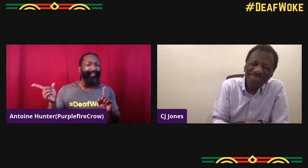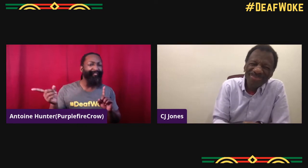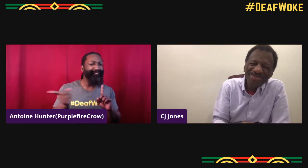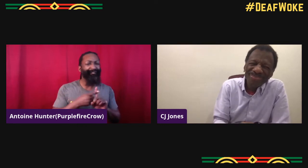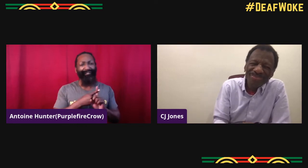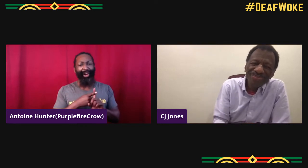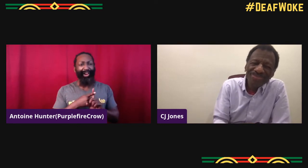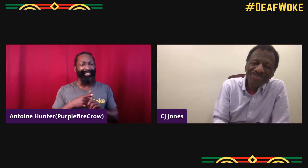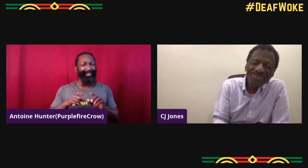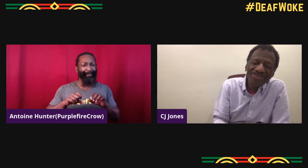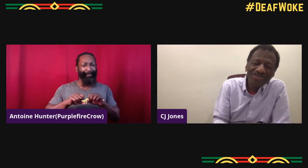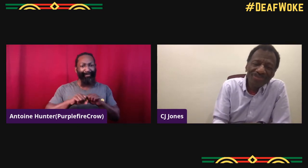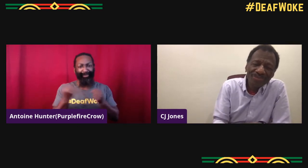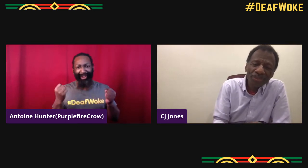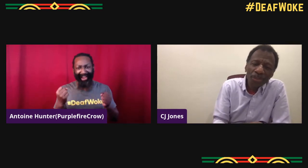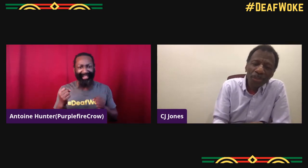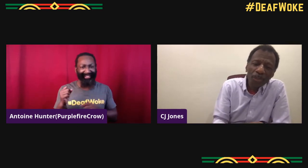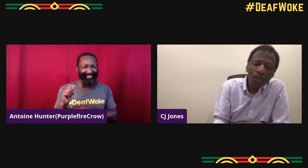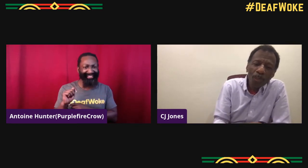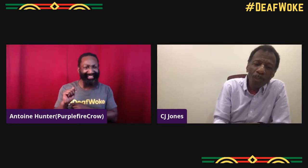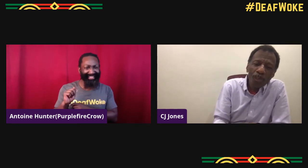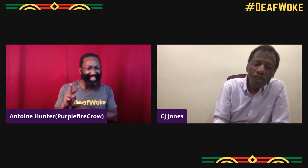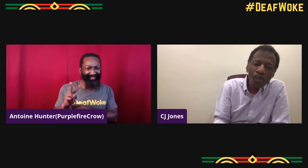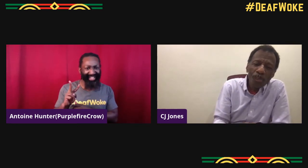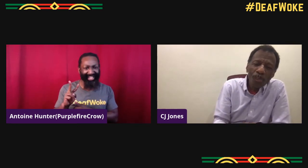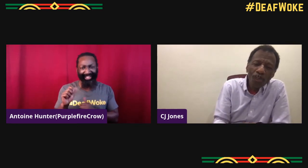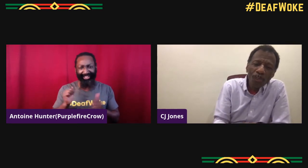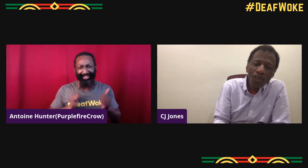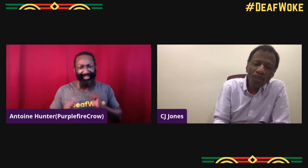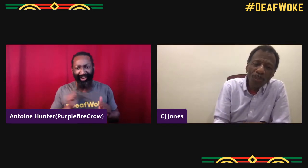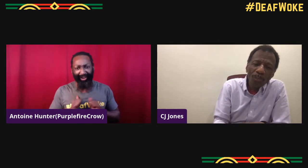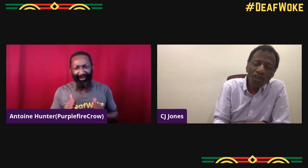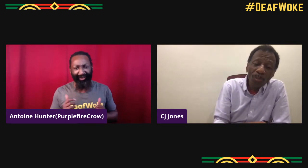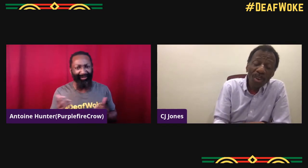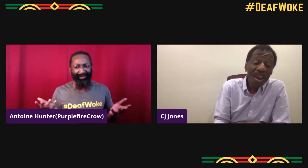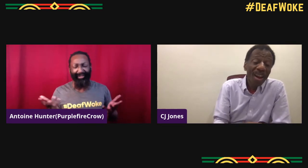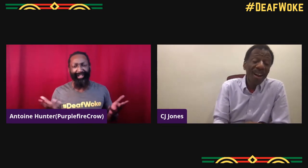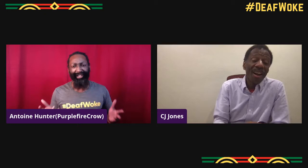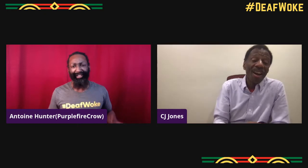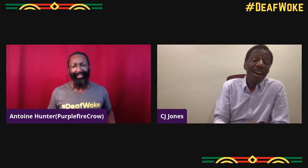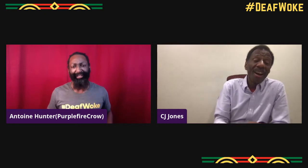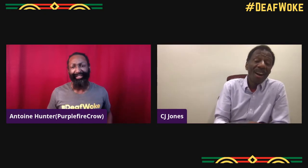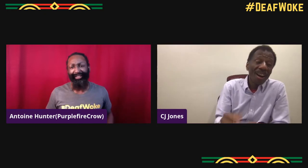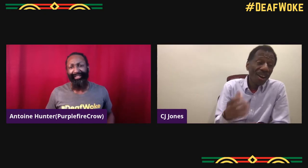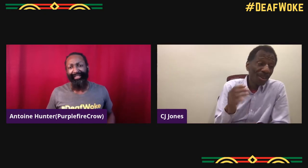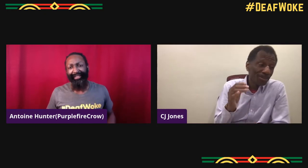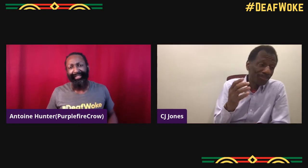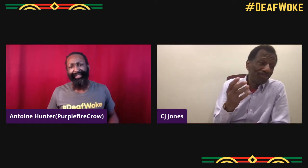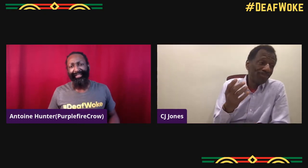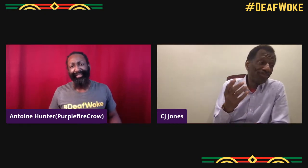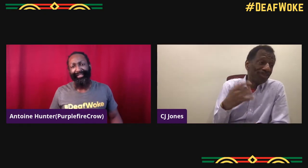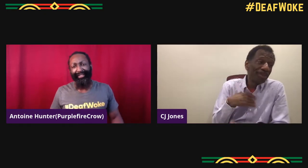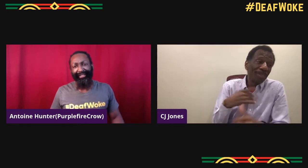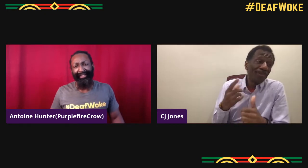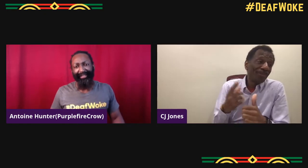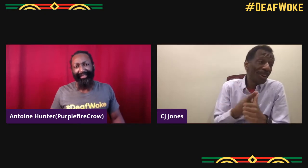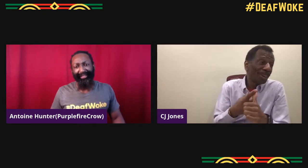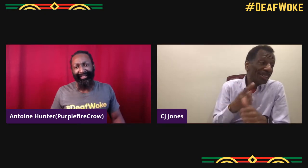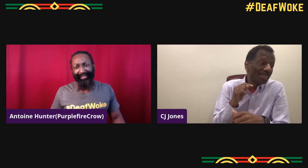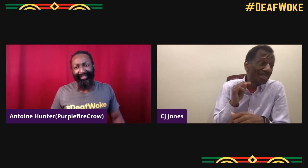Right, so okay. So you had your literacy society now fast-forward to your breaking through on TV. How did that happen?